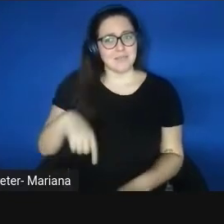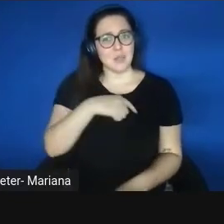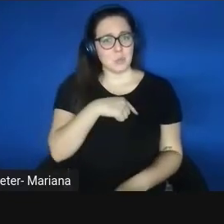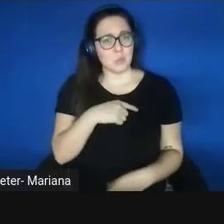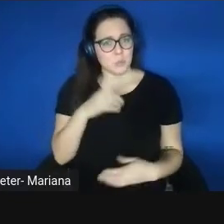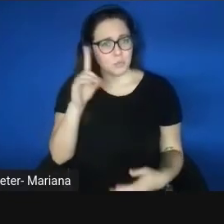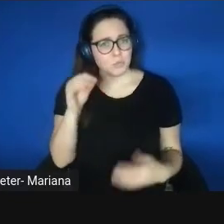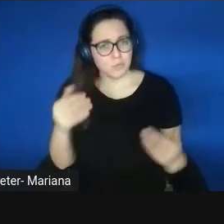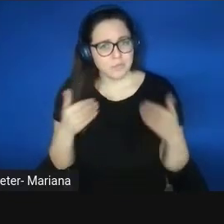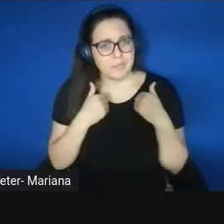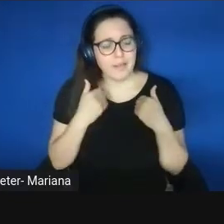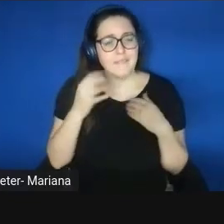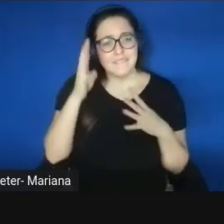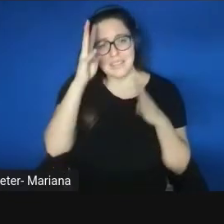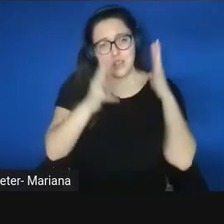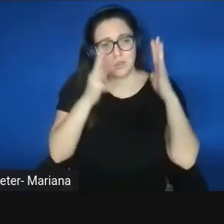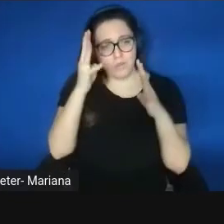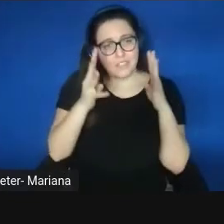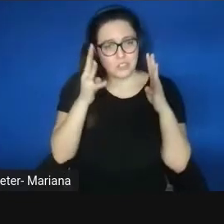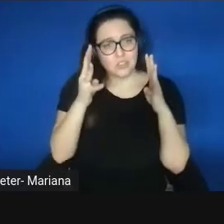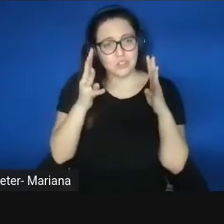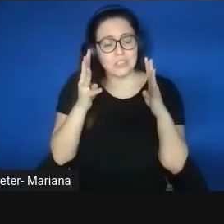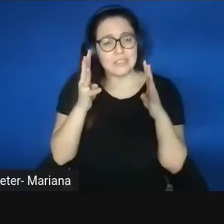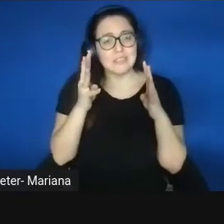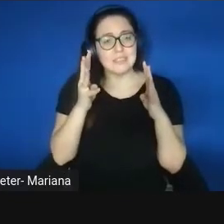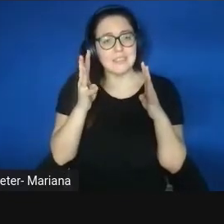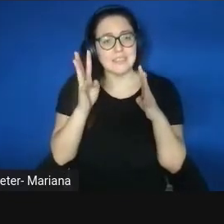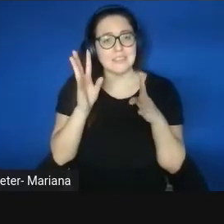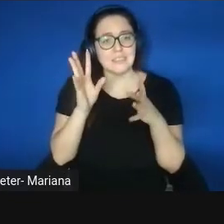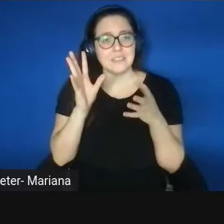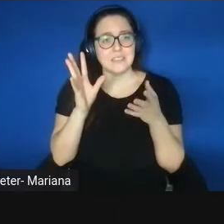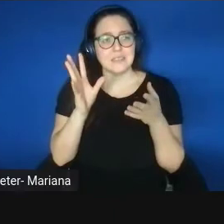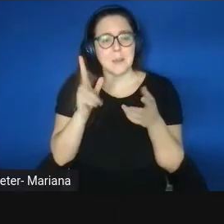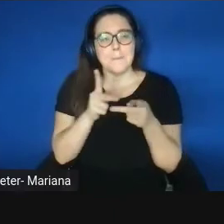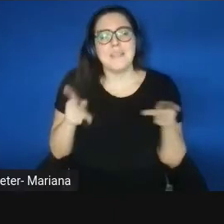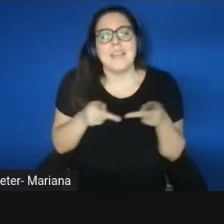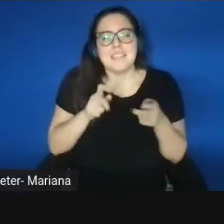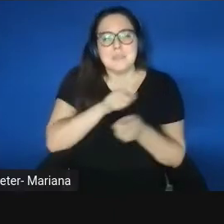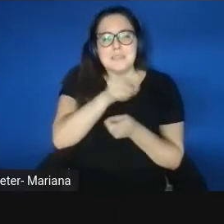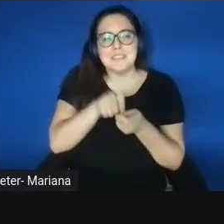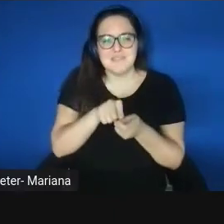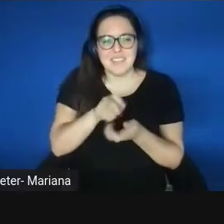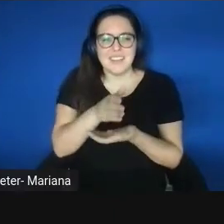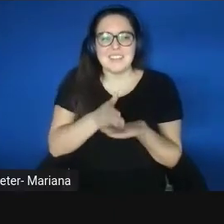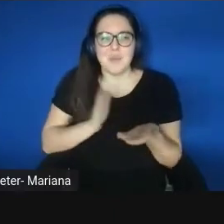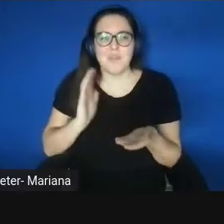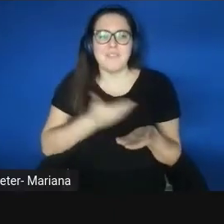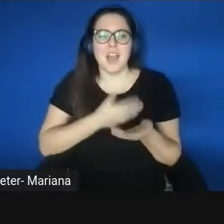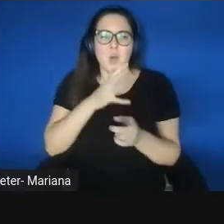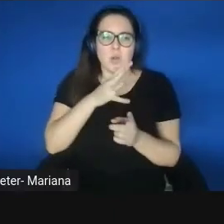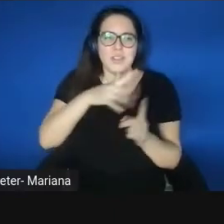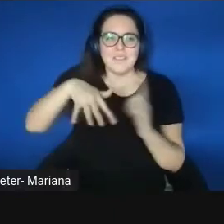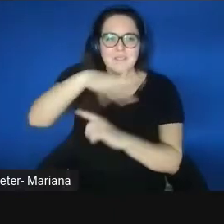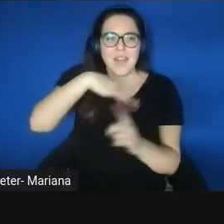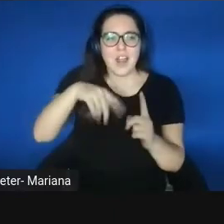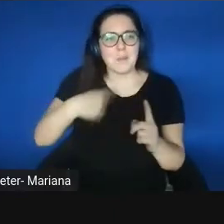that is, in part, place-specific. Some of the environment that we work with, some of the challenges,